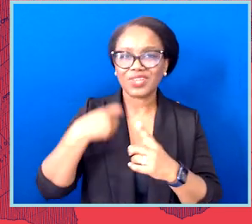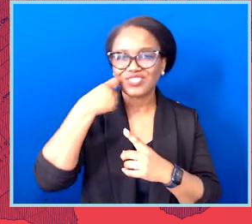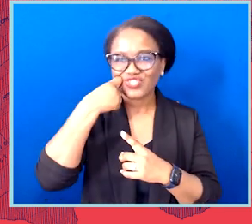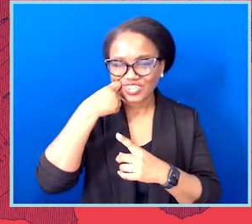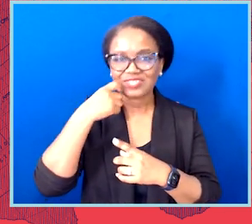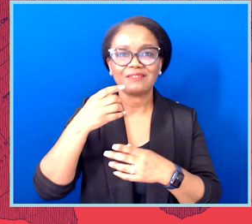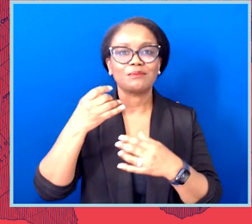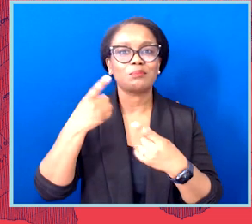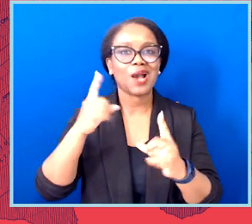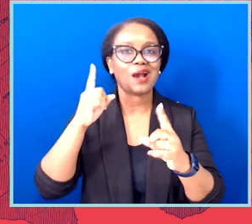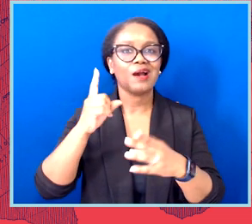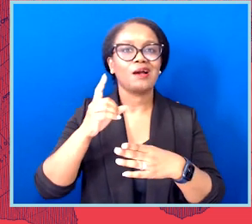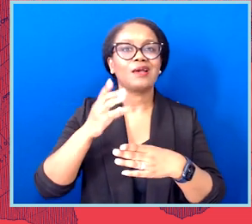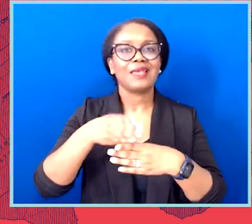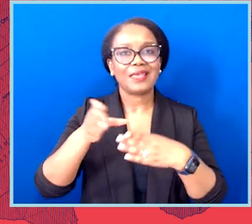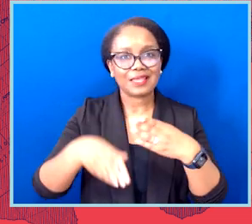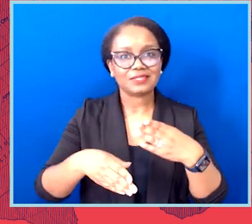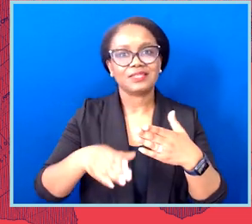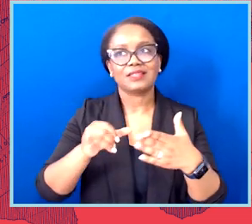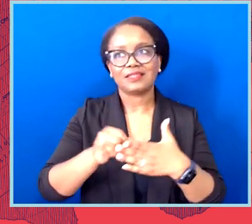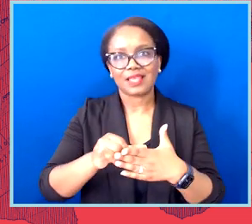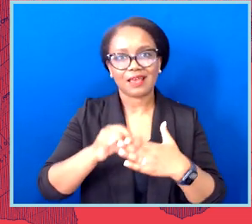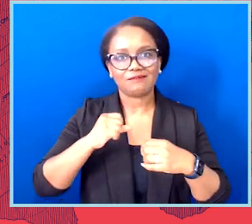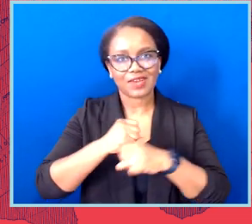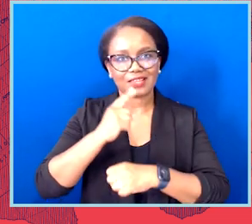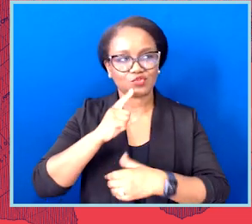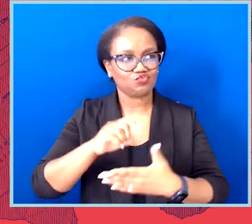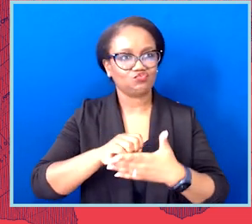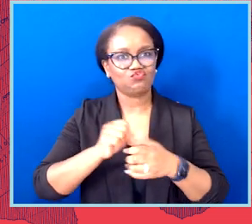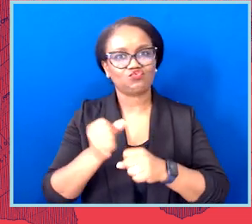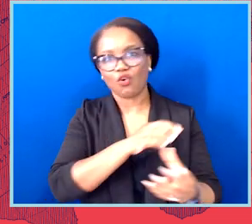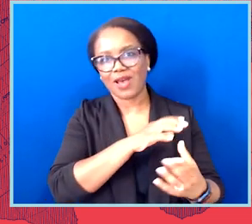127,000 Texas voters during the 2020 election.